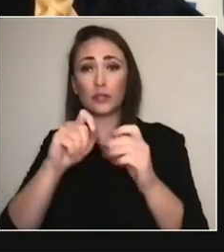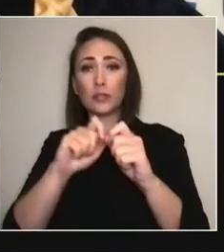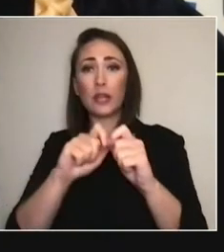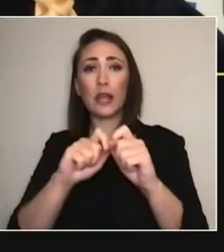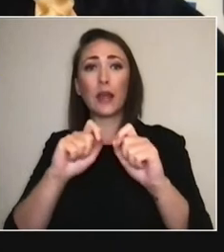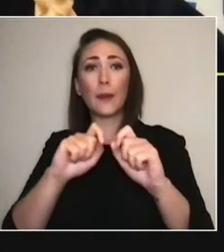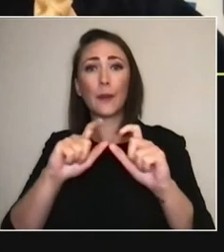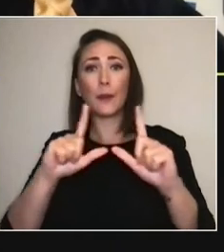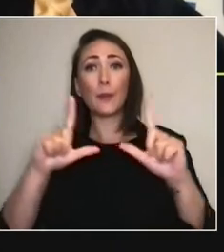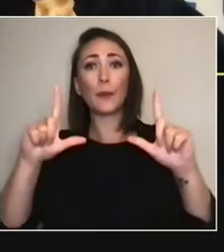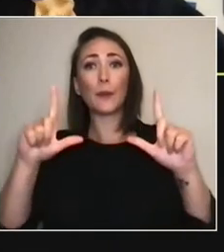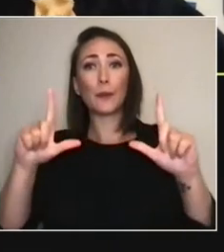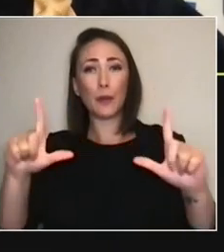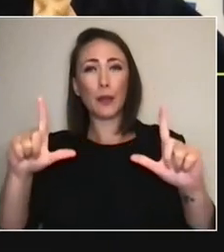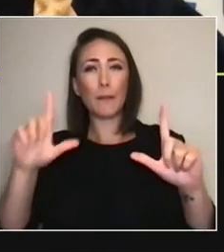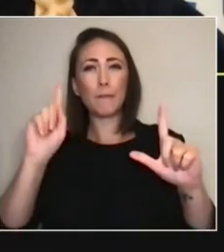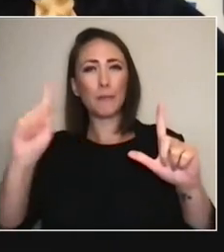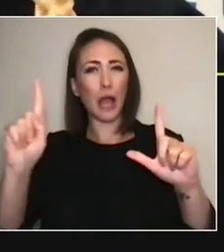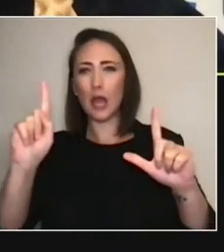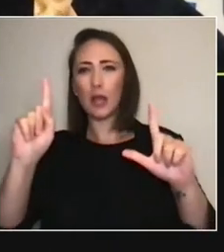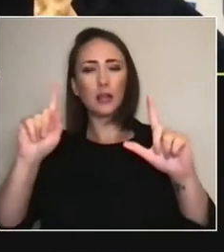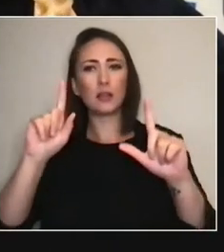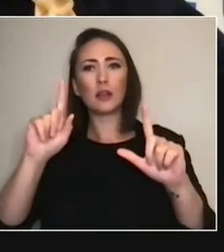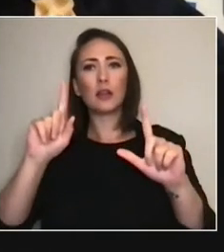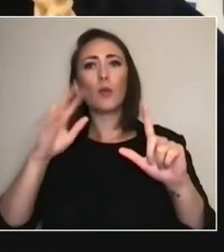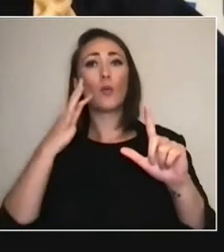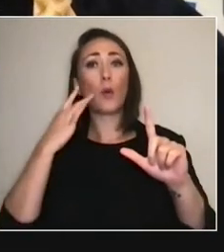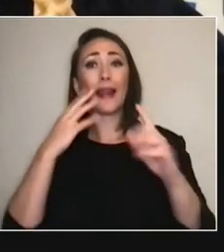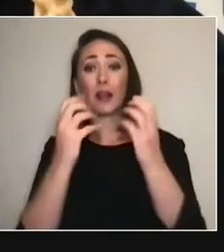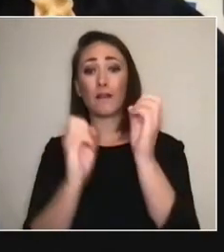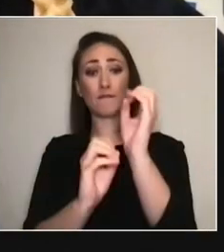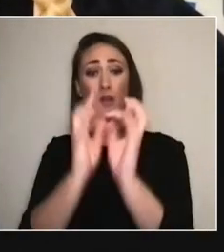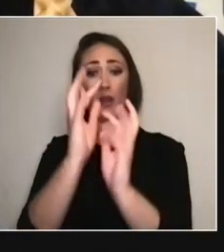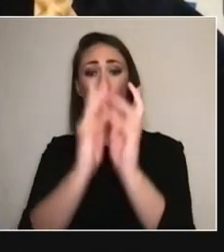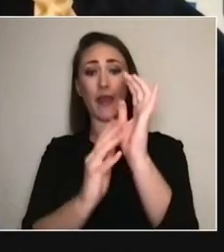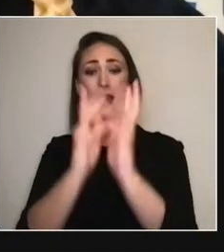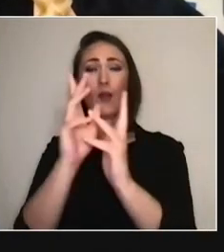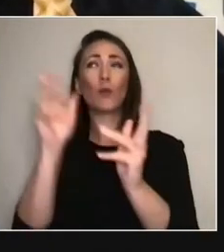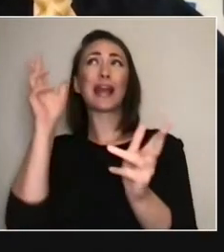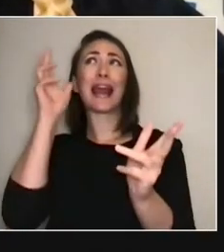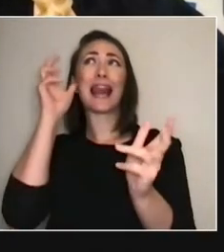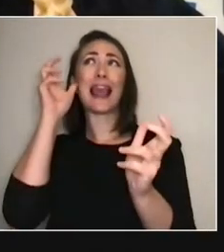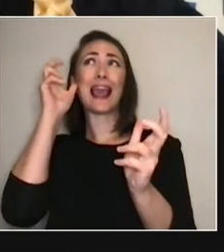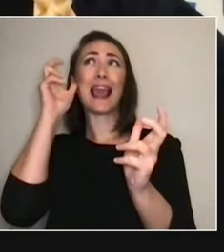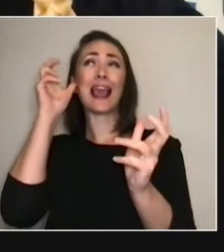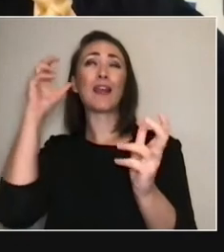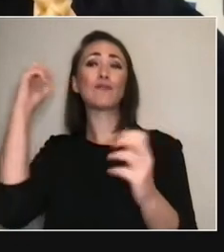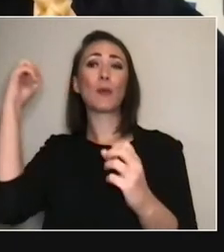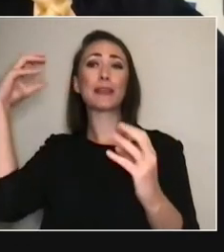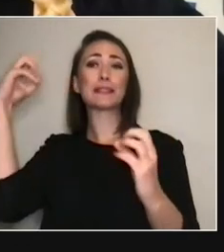and we hear them in these speakers. So, there's something technological that has helped us all.